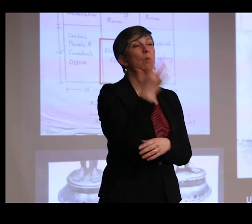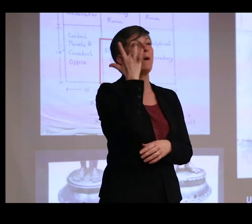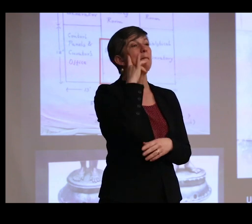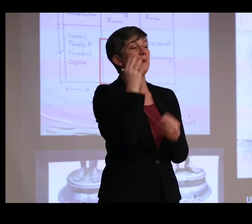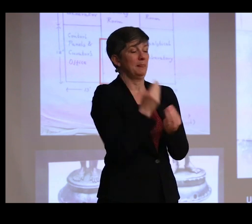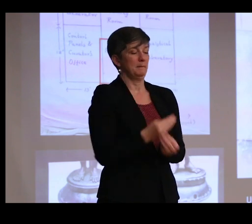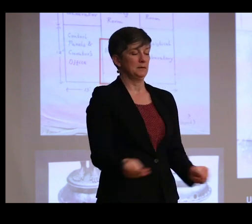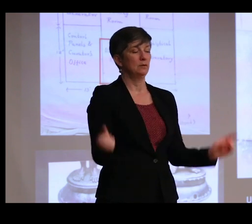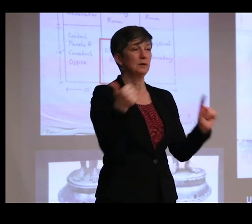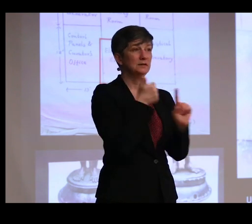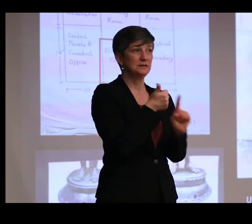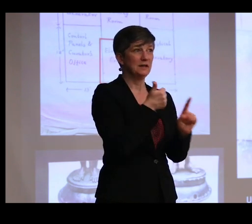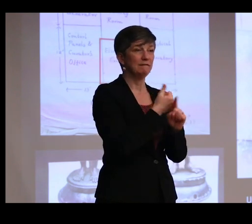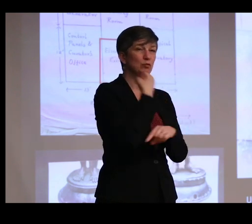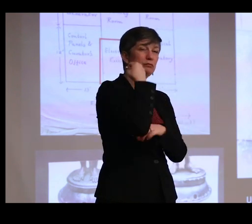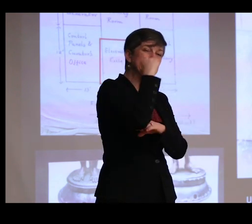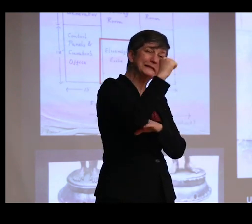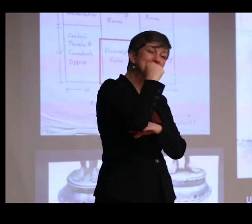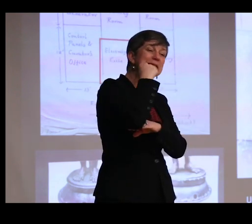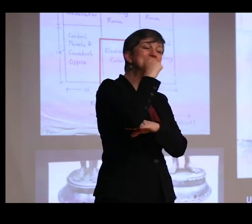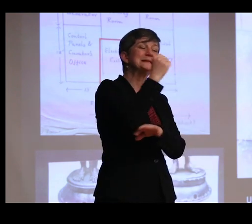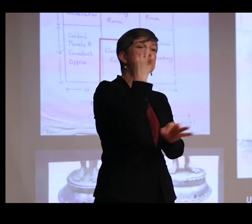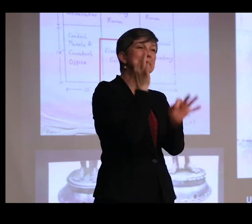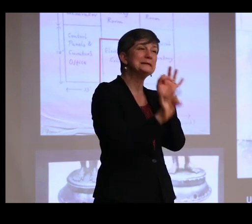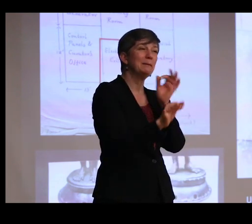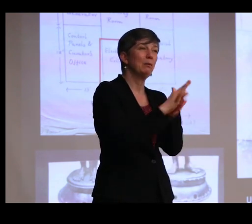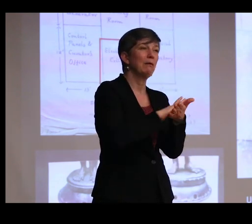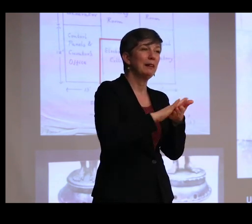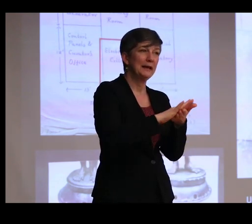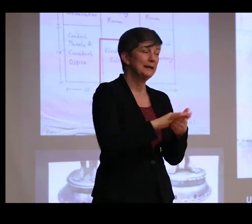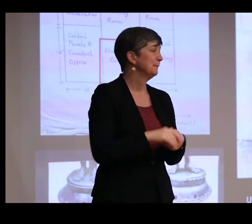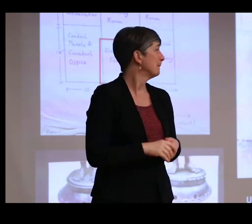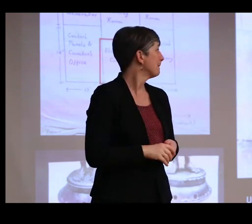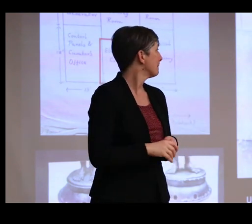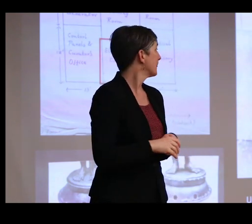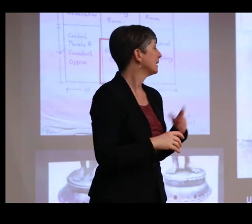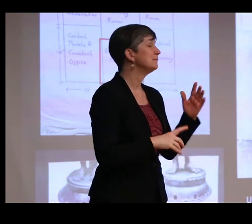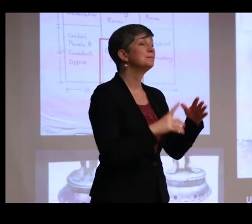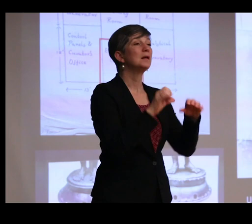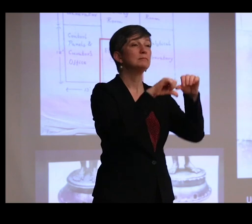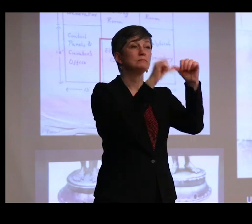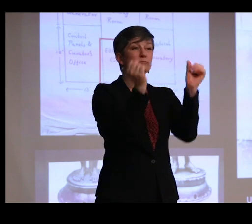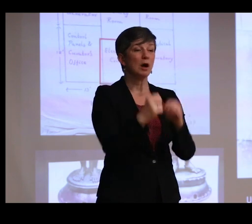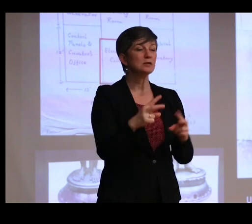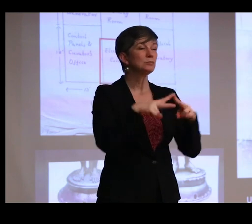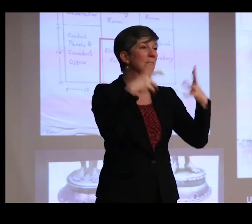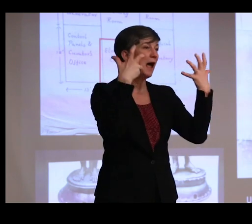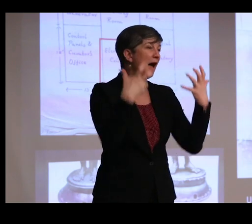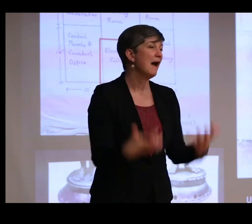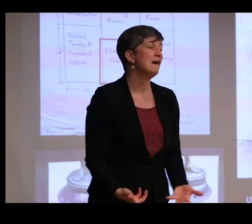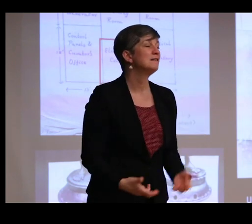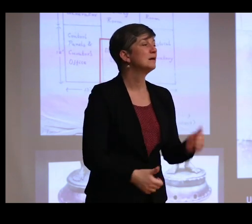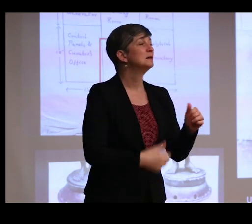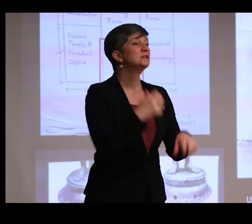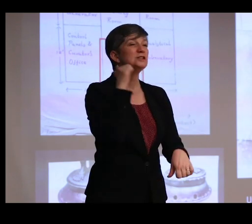itself resisted a simple cleaning. These bronzes, of course, were very heavy. Most of them are solid cast.